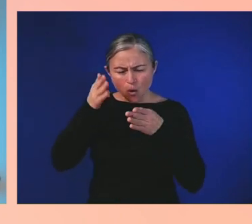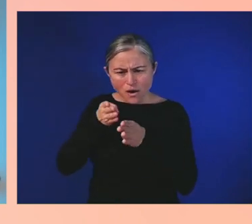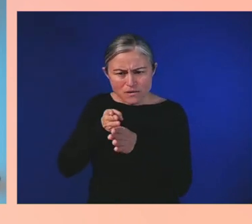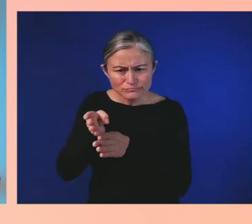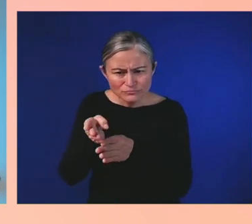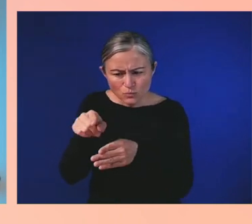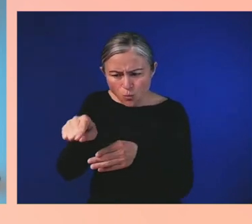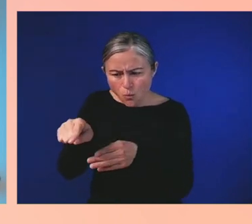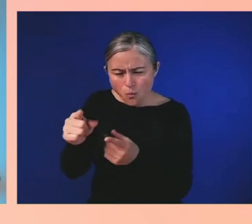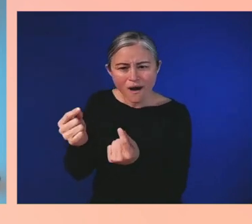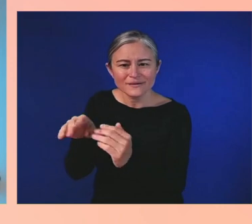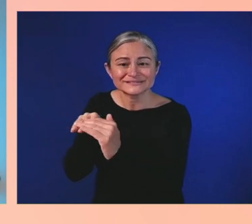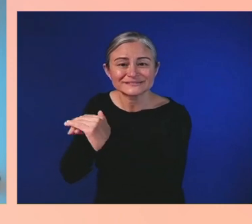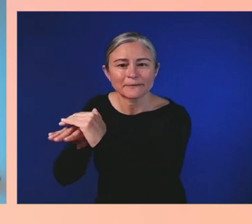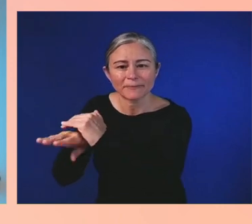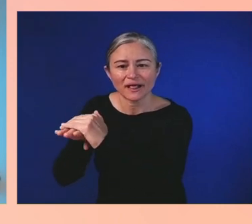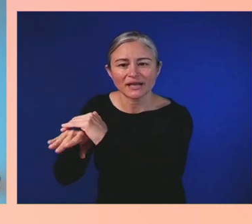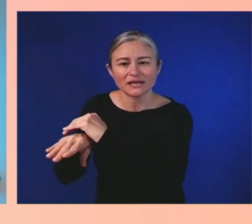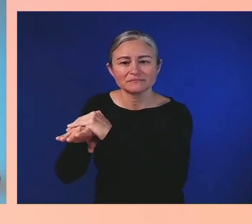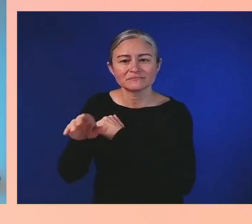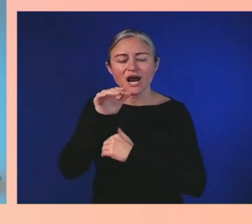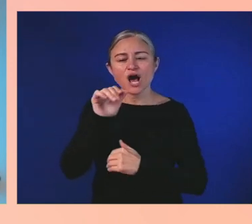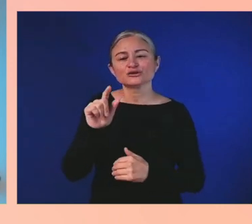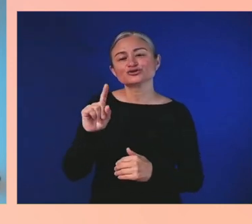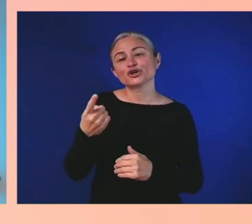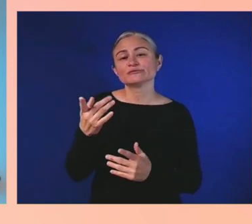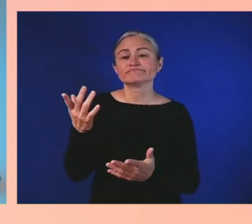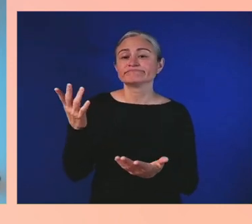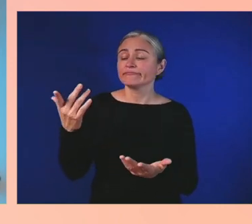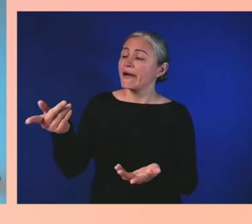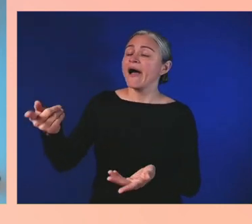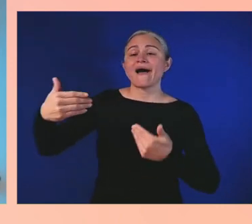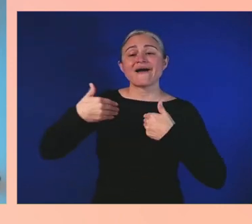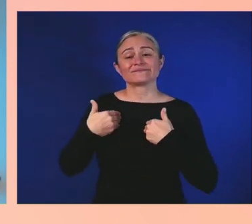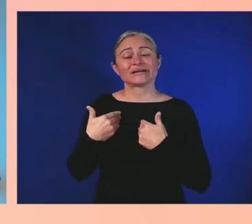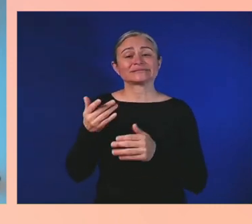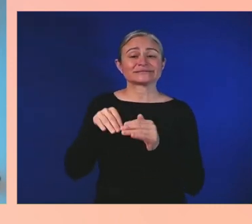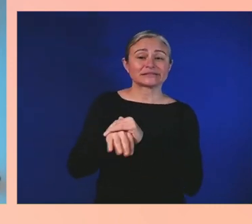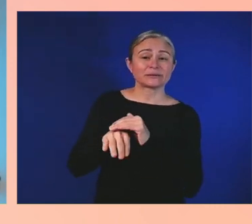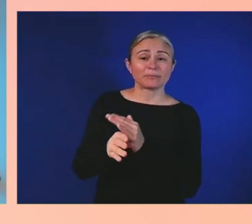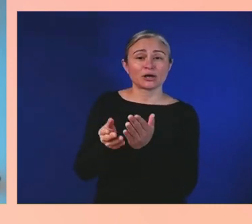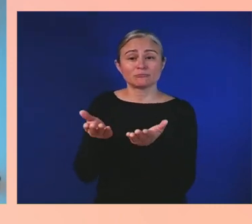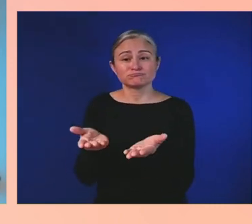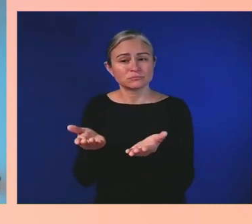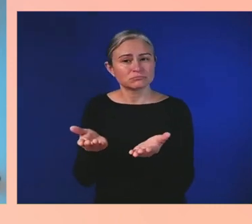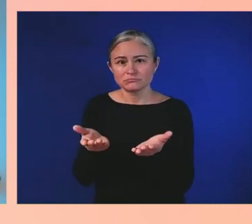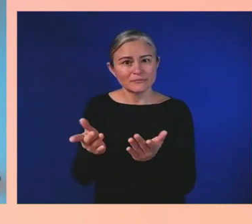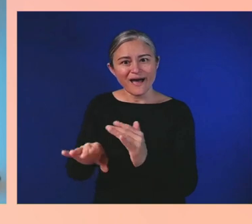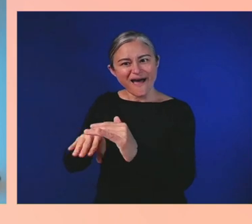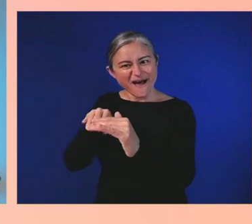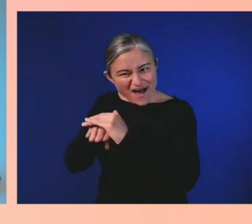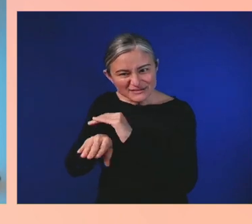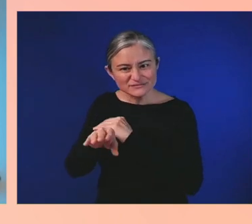access to playing these games, but access to guidance, tools,